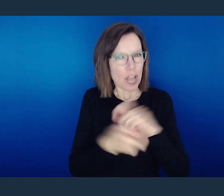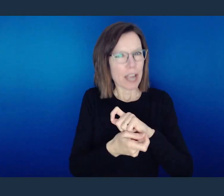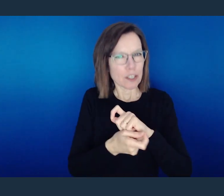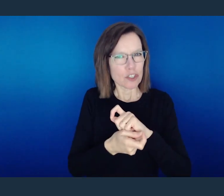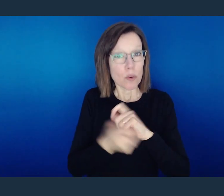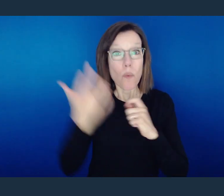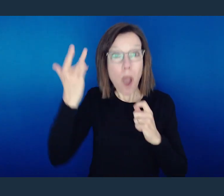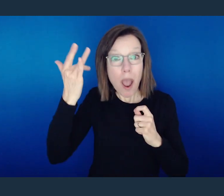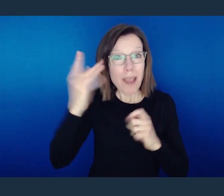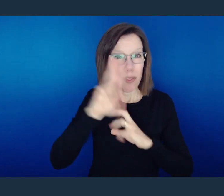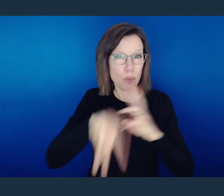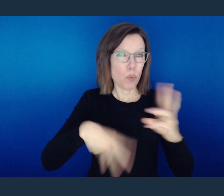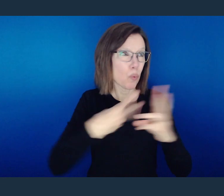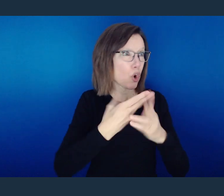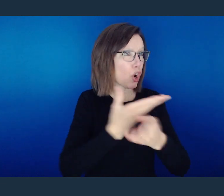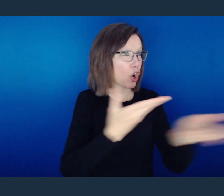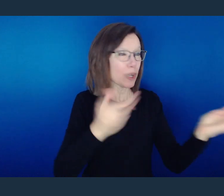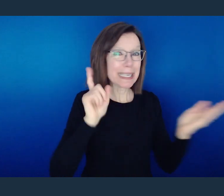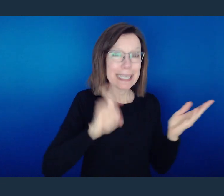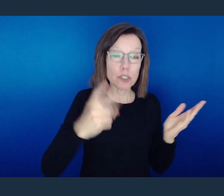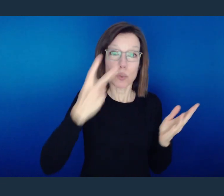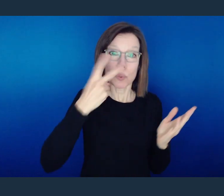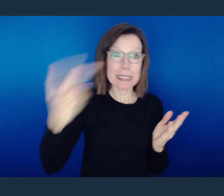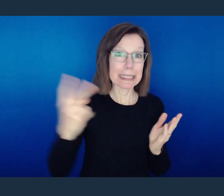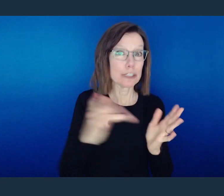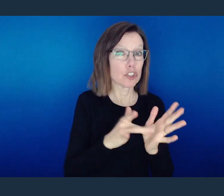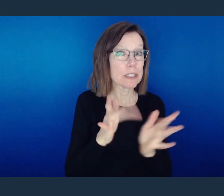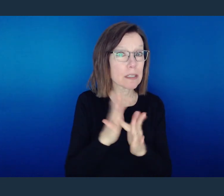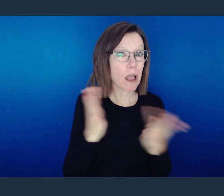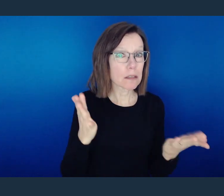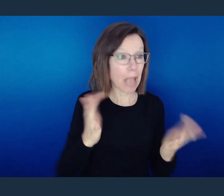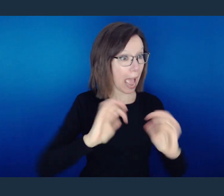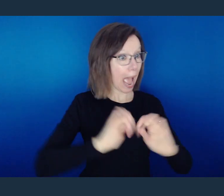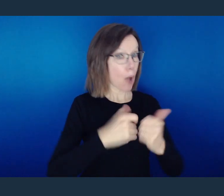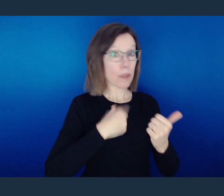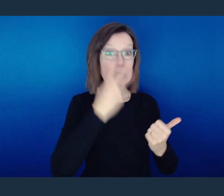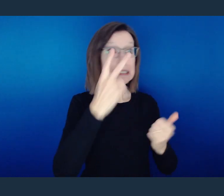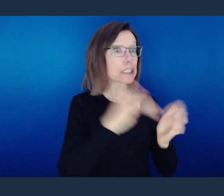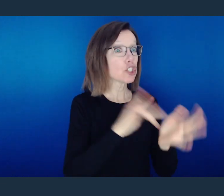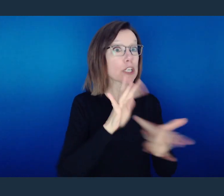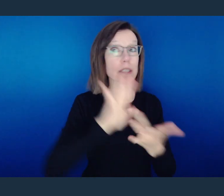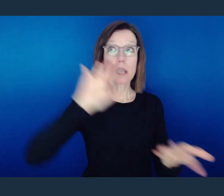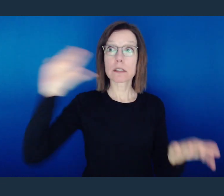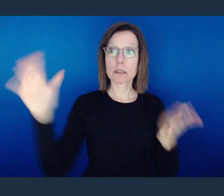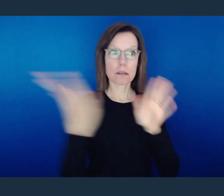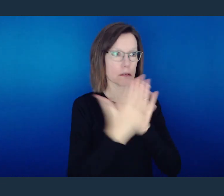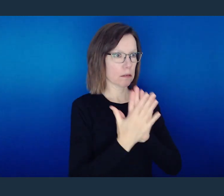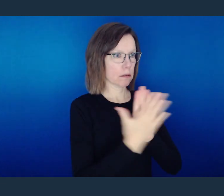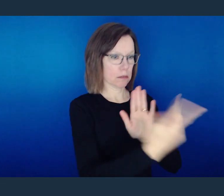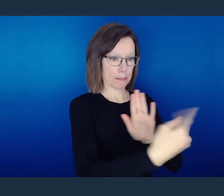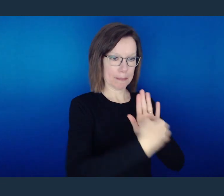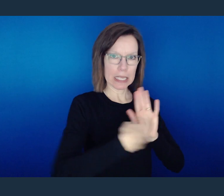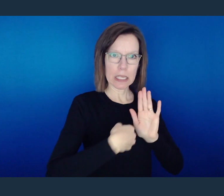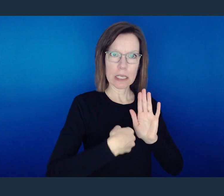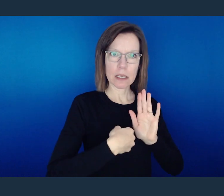The world needs to see Jesus. But they need to see Him clearly through you.